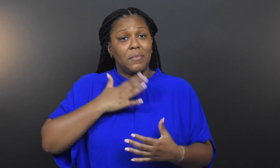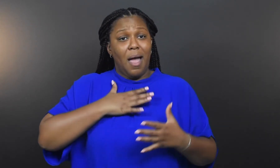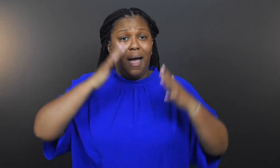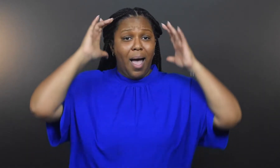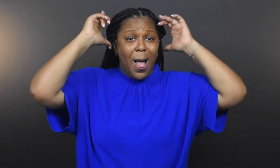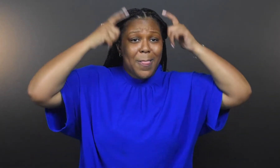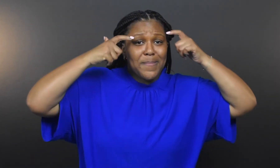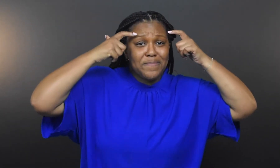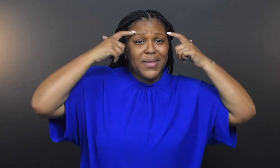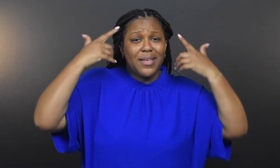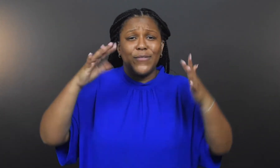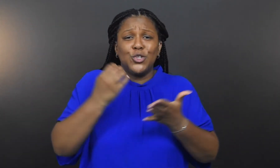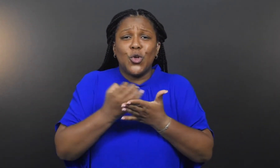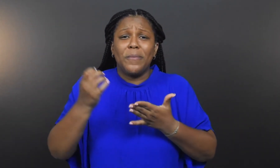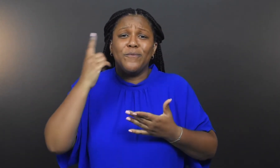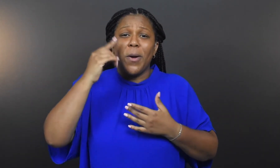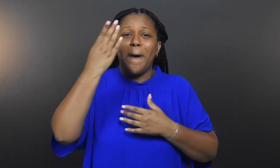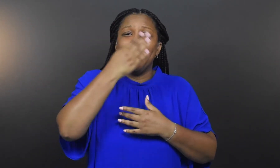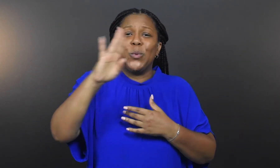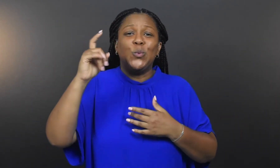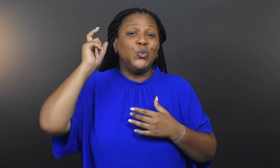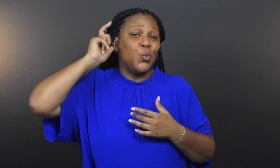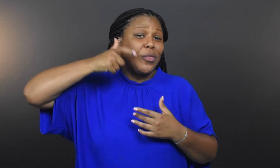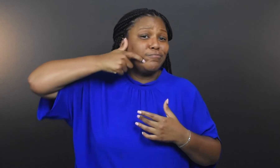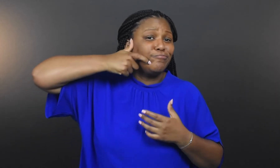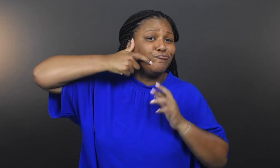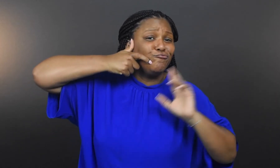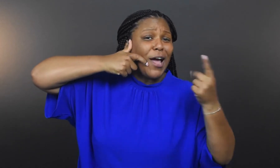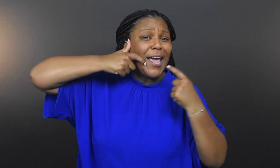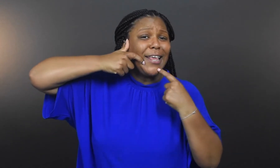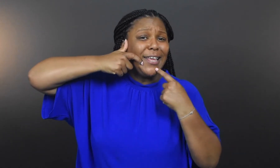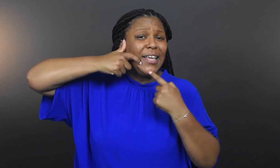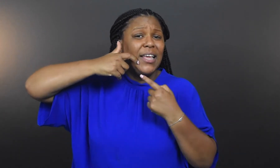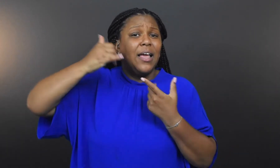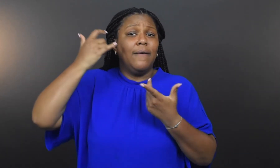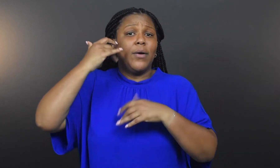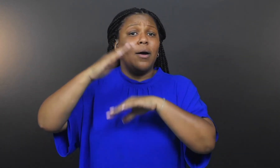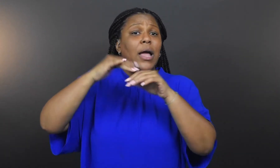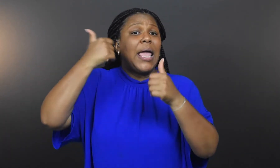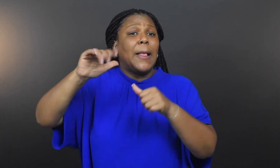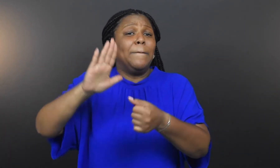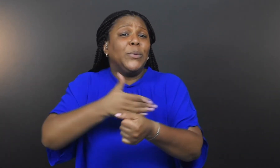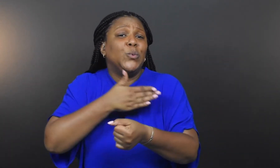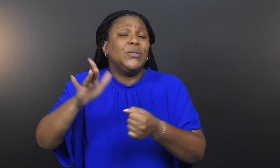My helmet was equipped with a Bluetooth feature that brought a variety of music into the experience,”